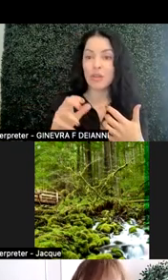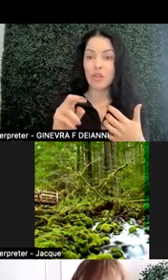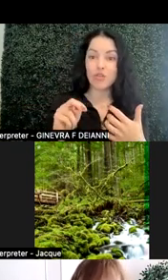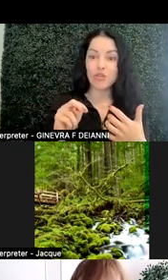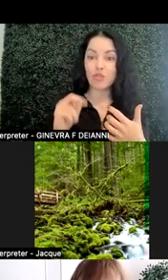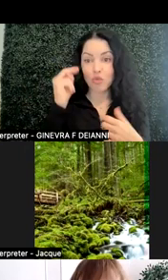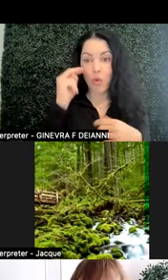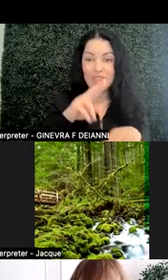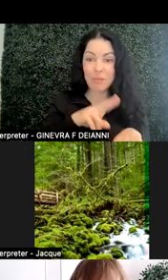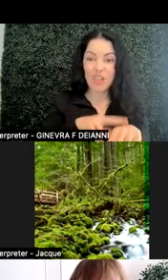Mm-hmm.